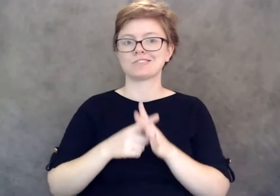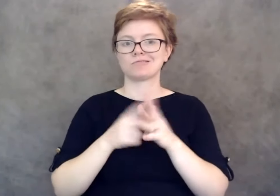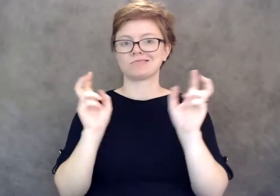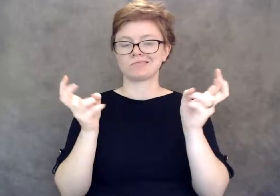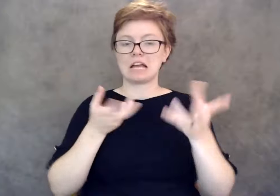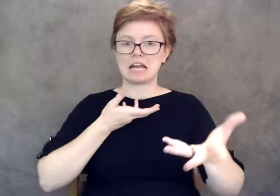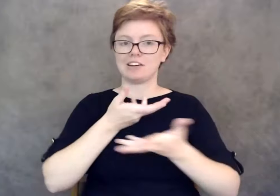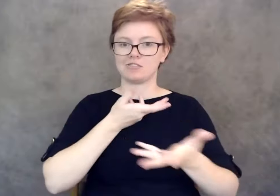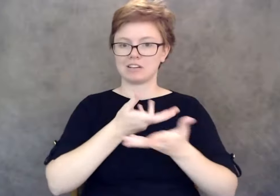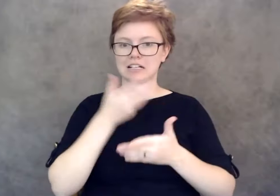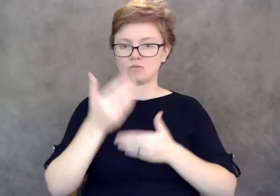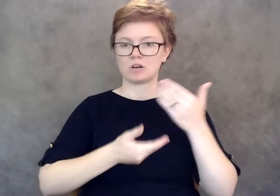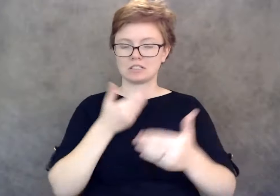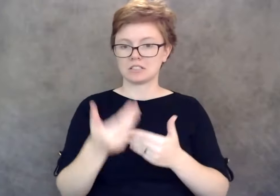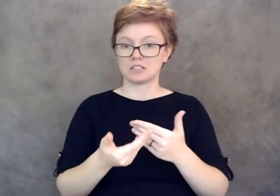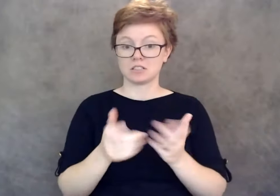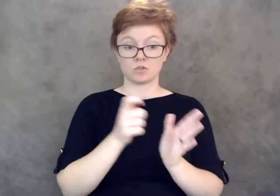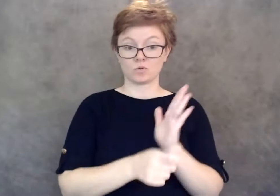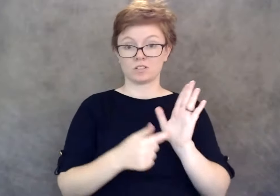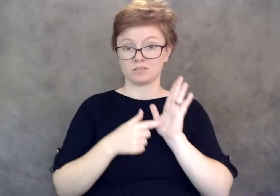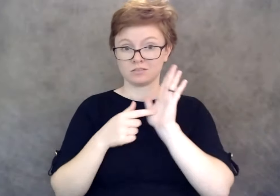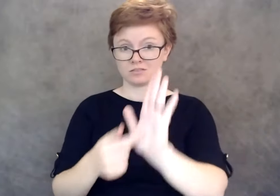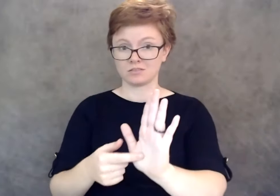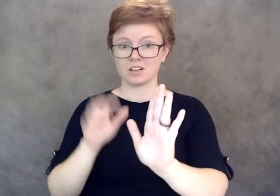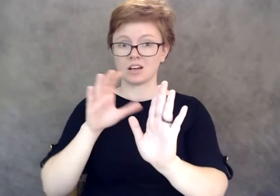where the employer then has to work with you to come up with a reasonable solution.